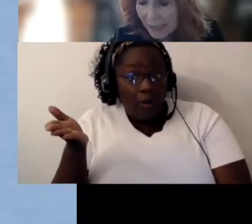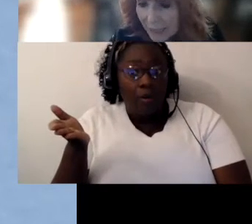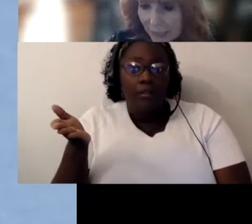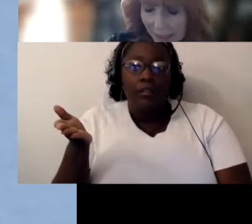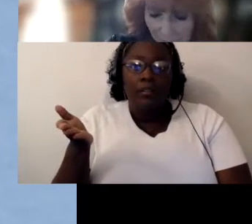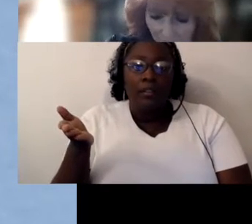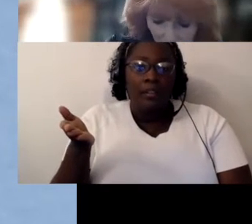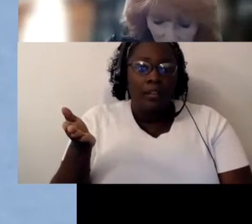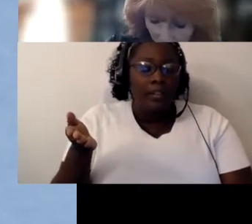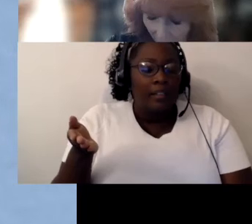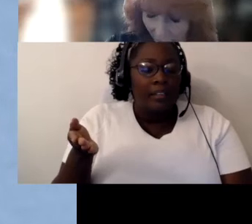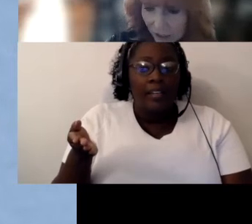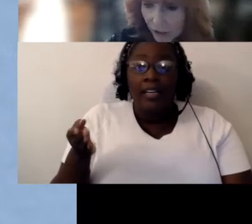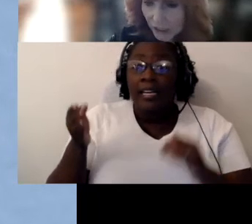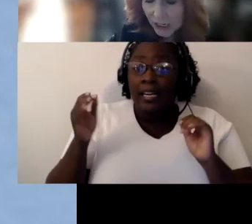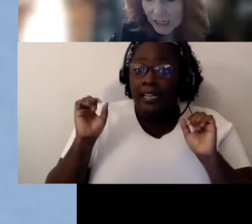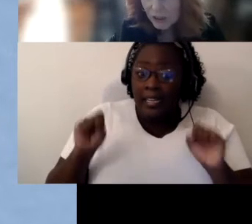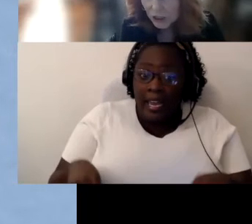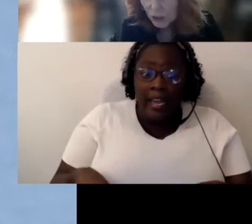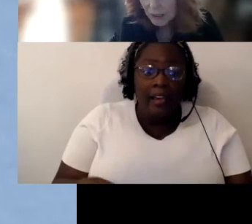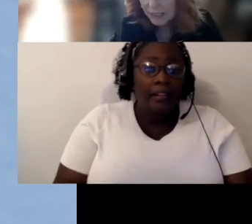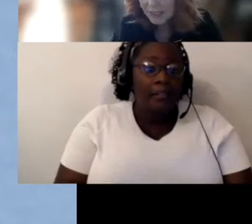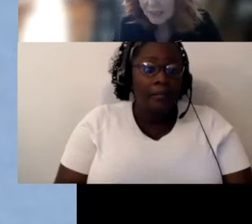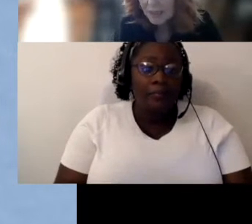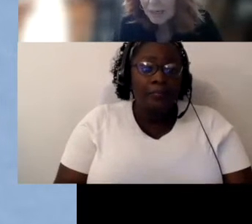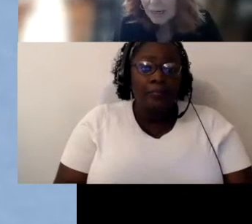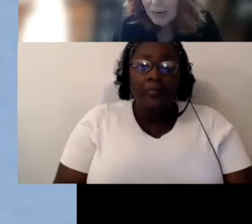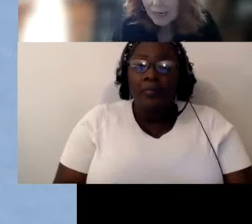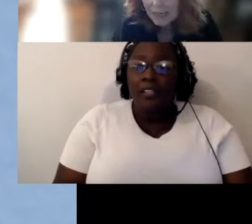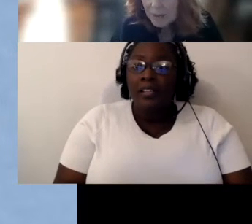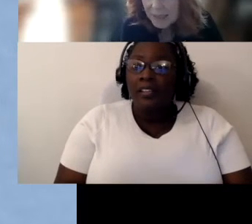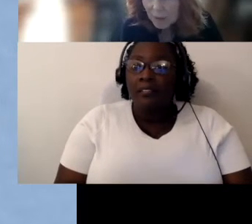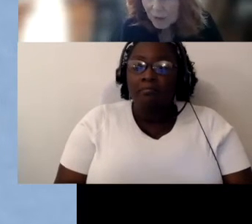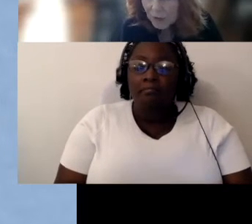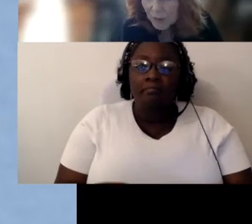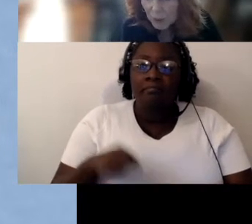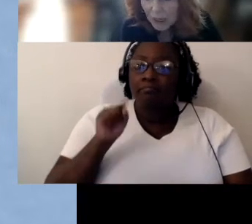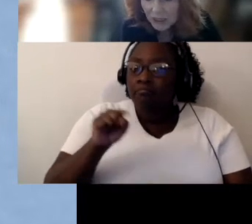excuse me, a Heidi, a Jen, or Jolene, it can be someone from the project.